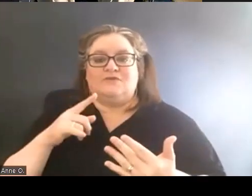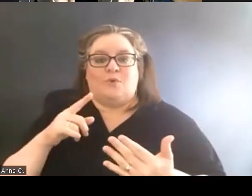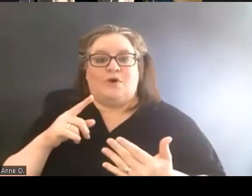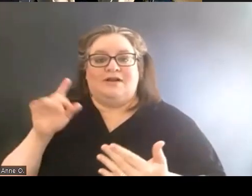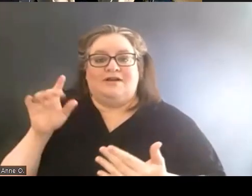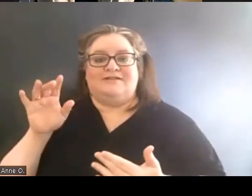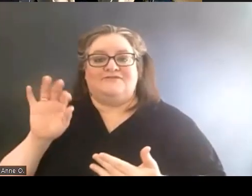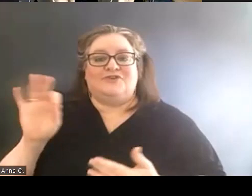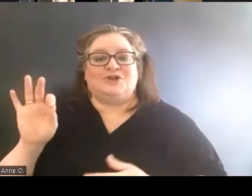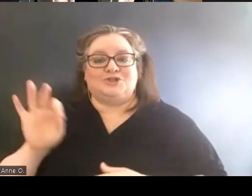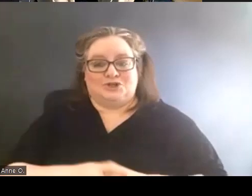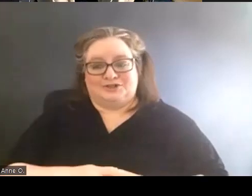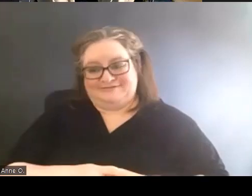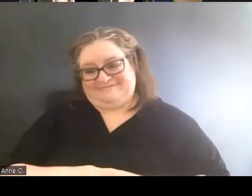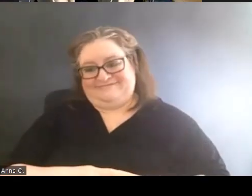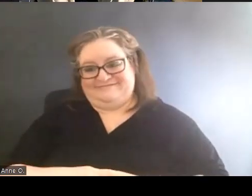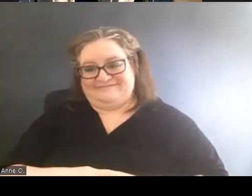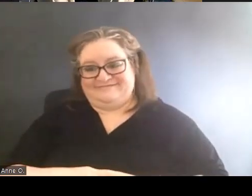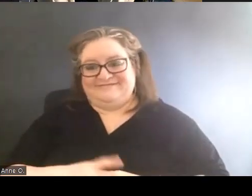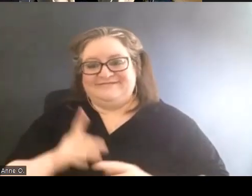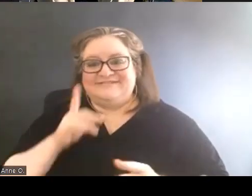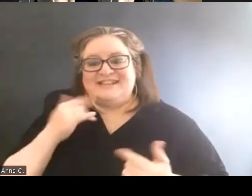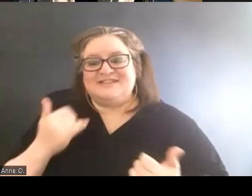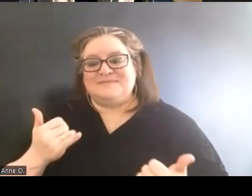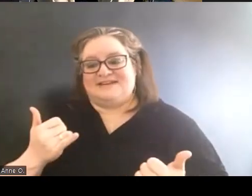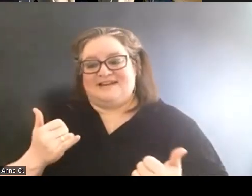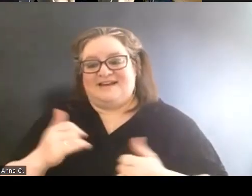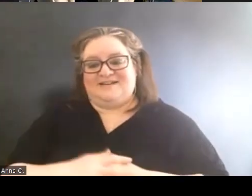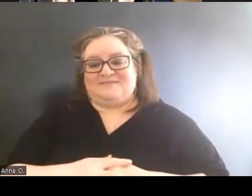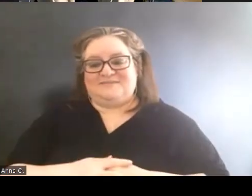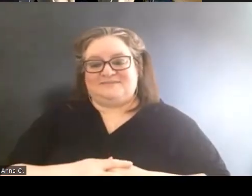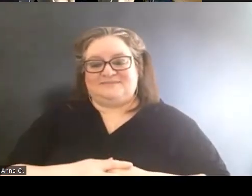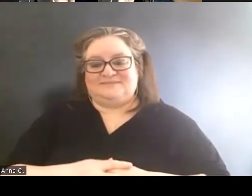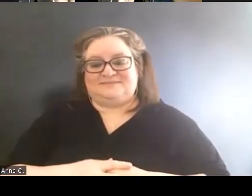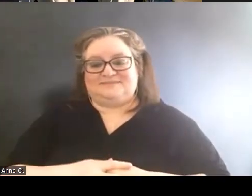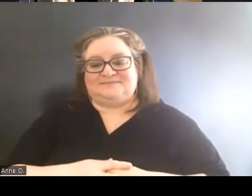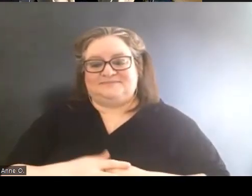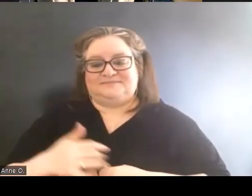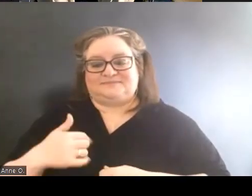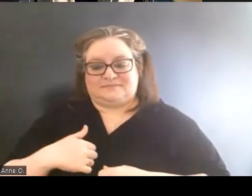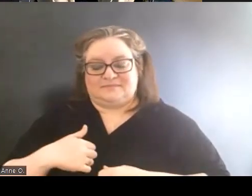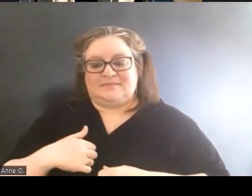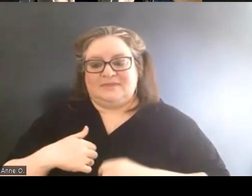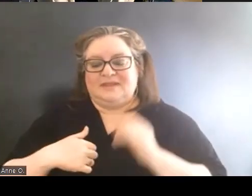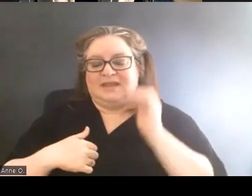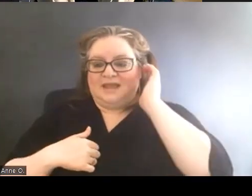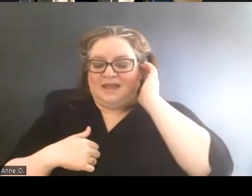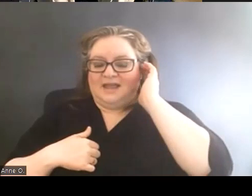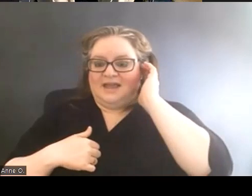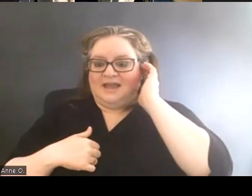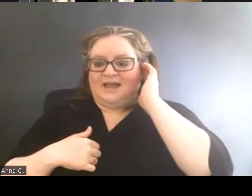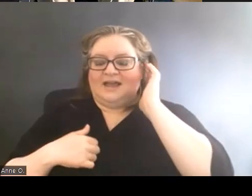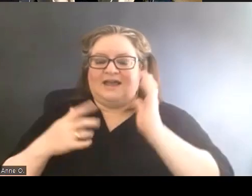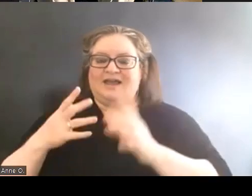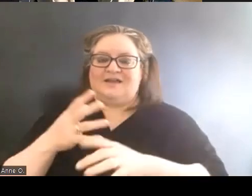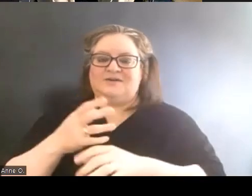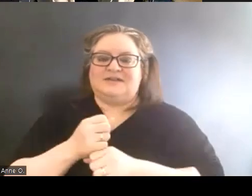In the meantime, I was able to obtain campus fee grant